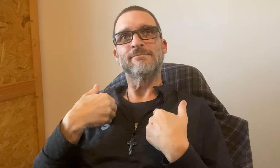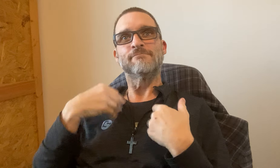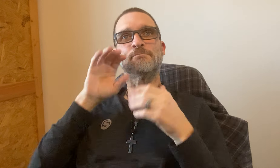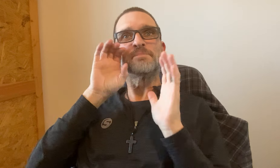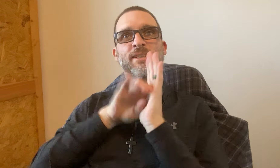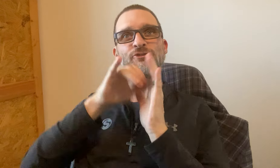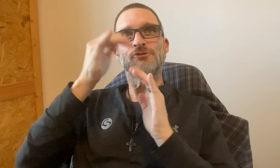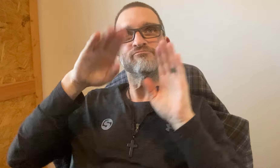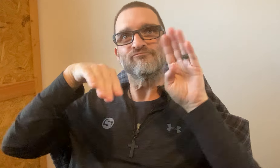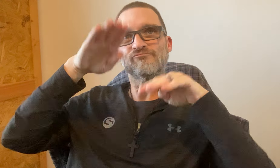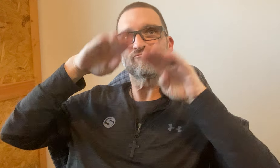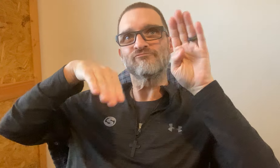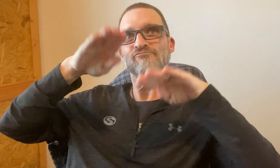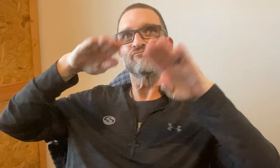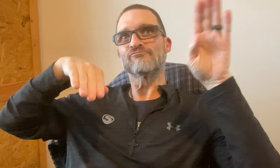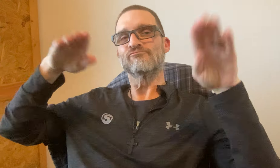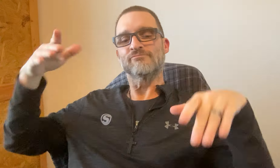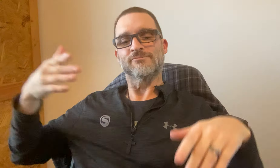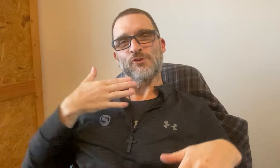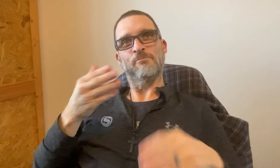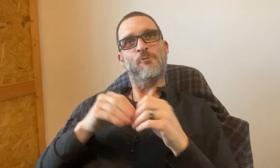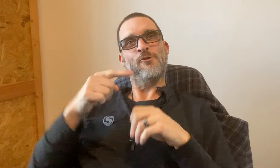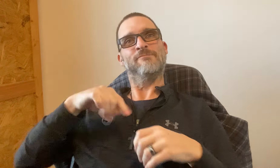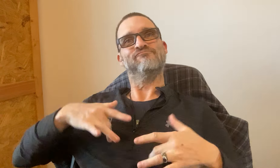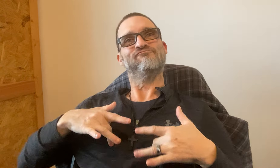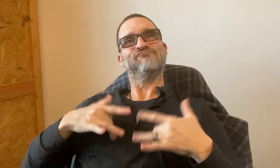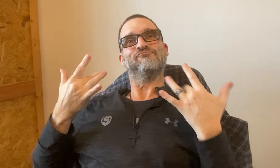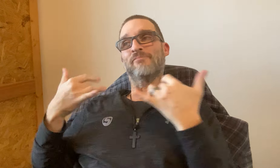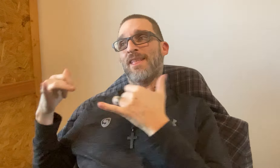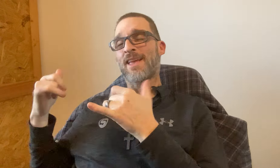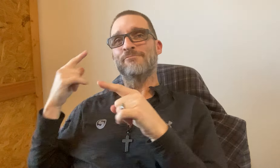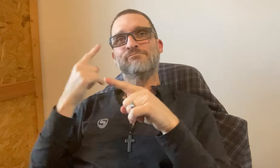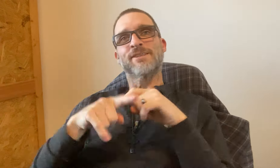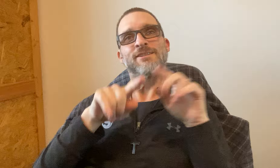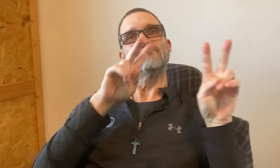They had manatees picture drawings and paintings. That's good. There will be more events happening.